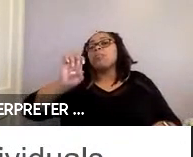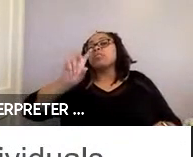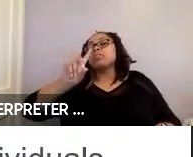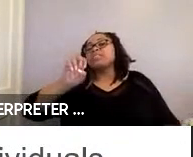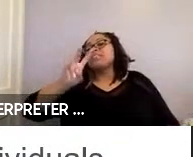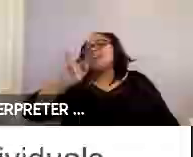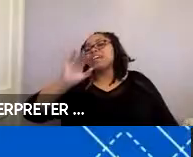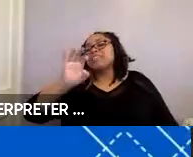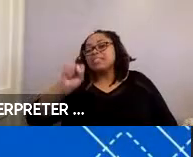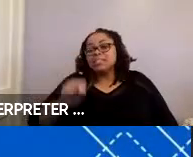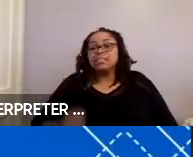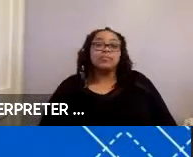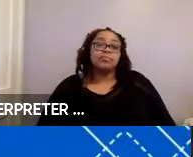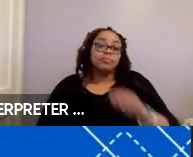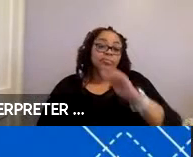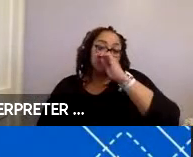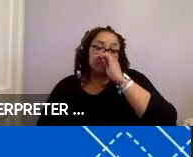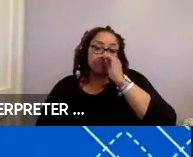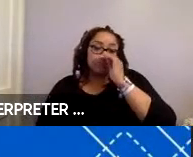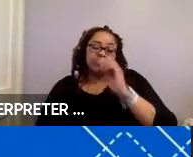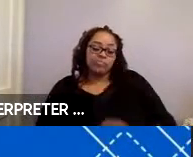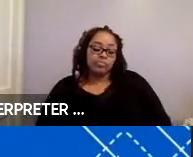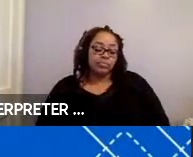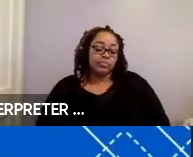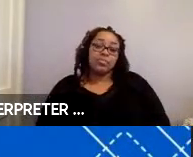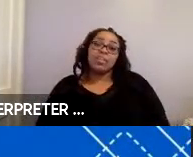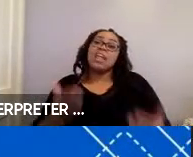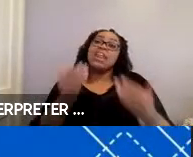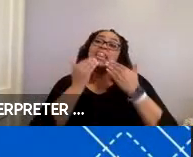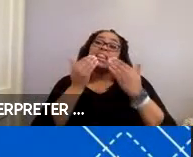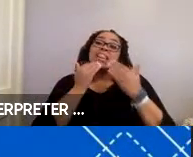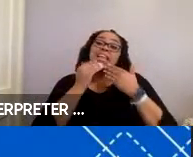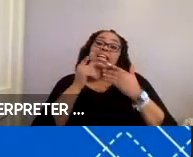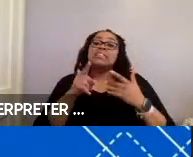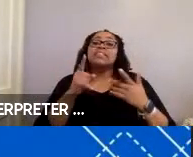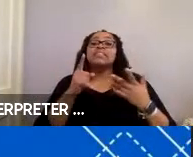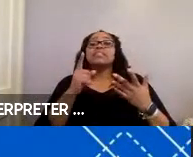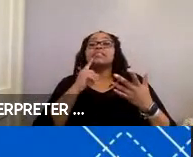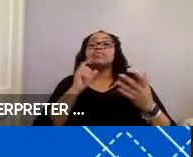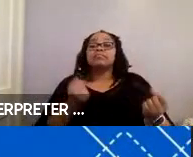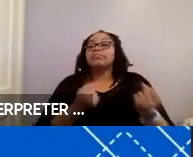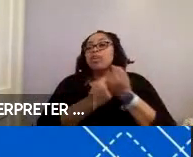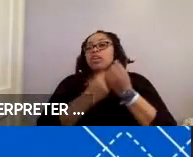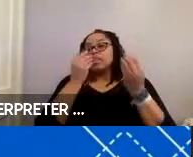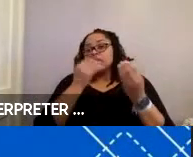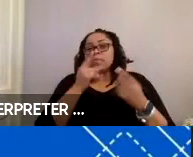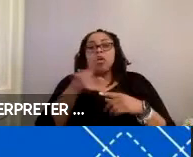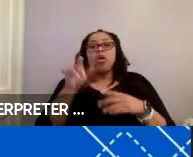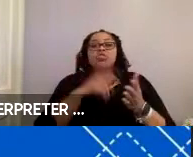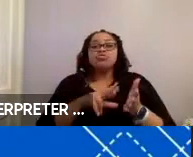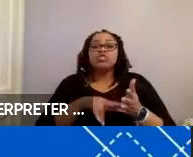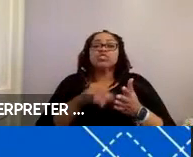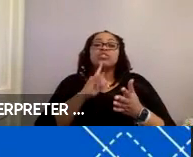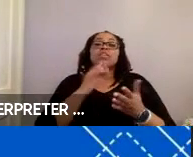So, thank you, this is just some sponsor information. All this research was funded by grants from